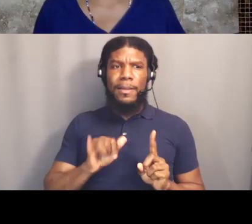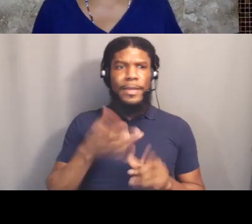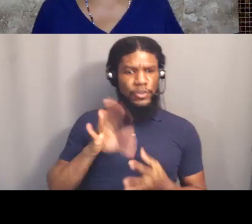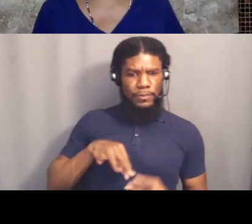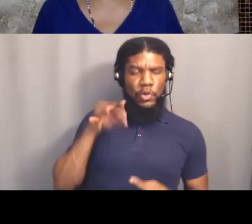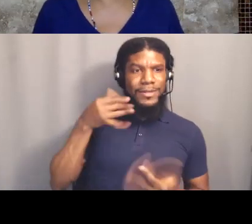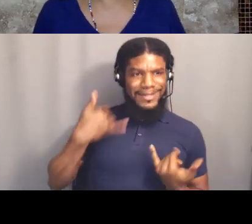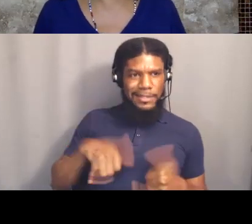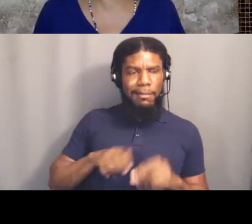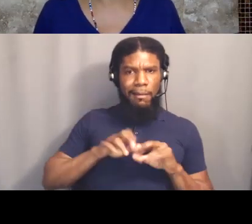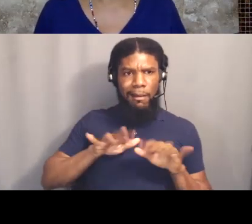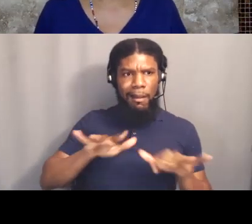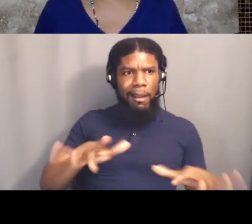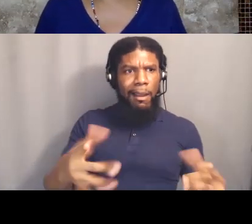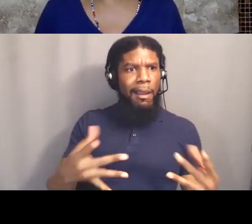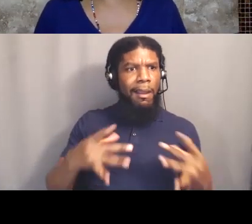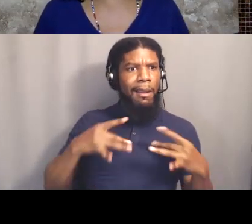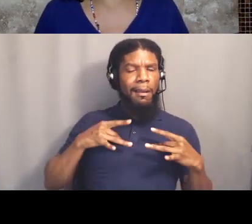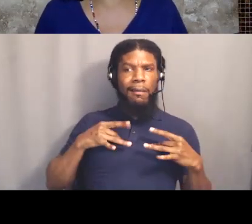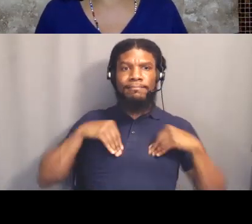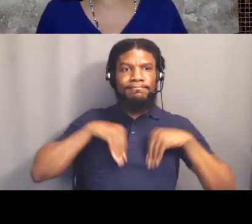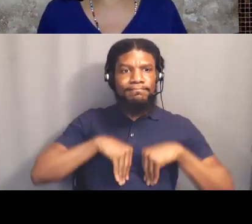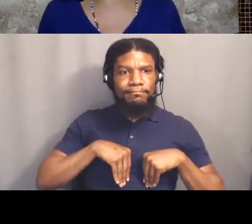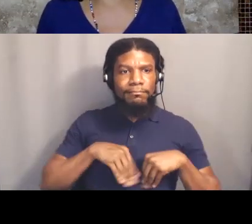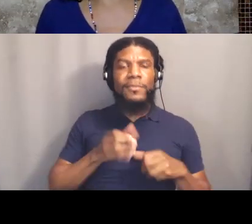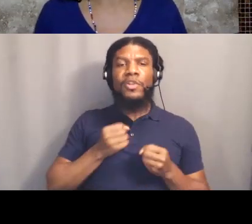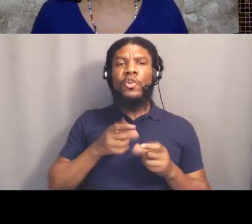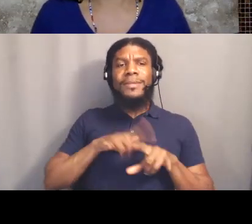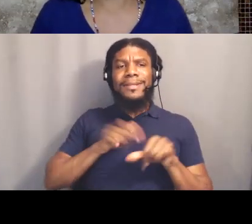and so we also do a lot of spiritual work, right?